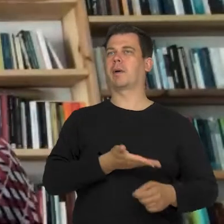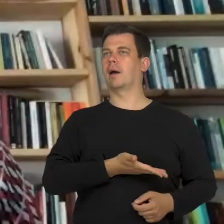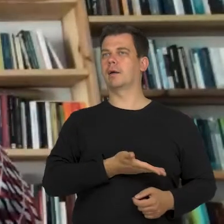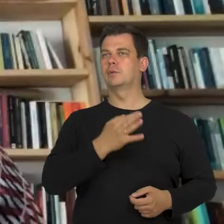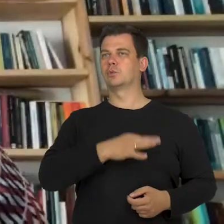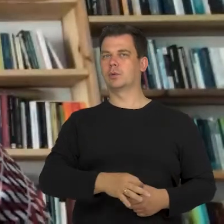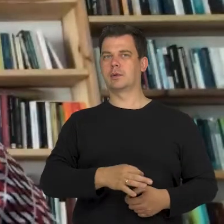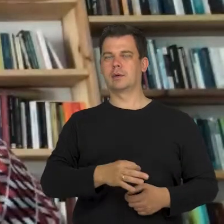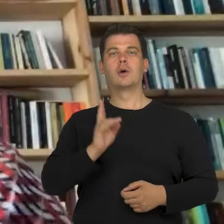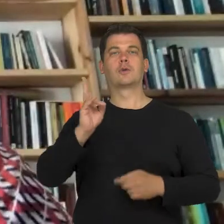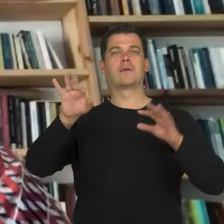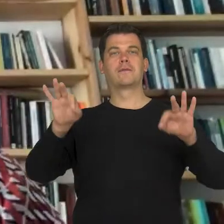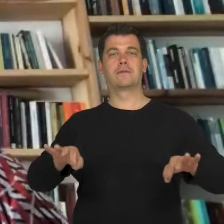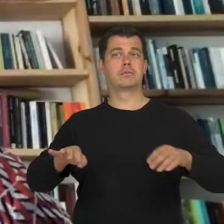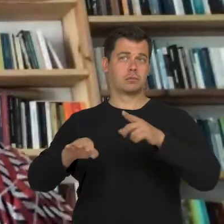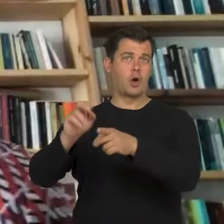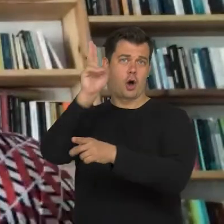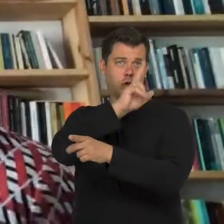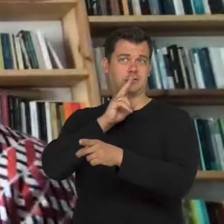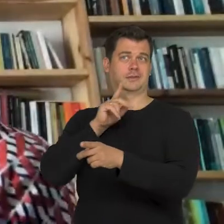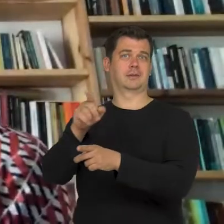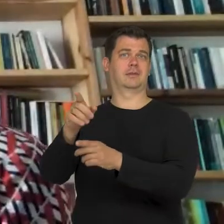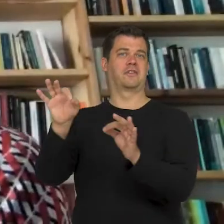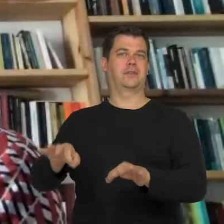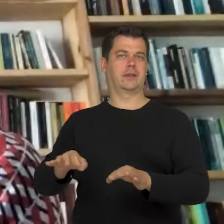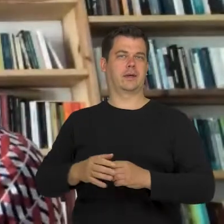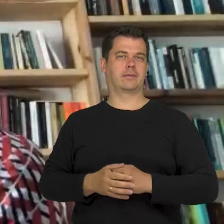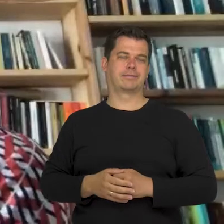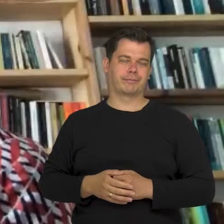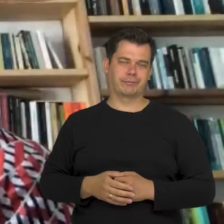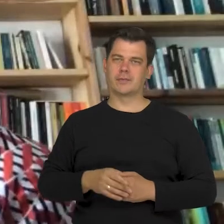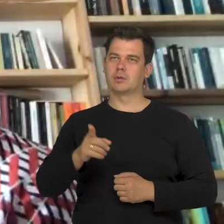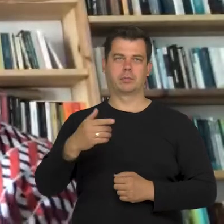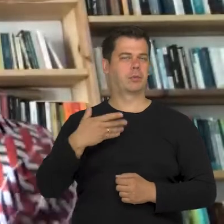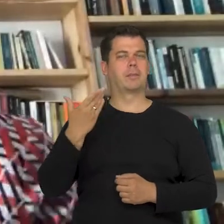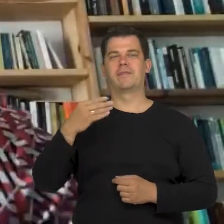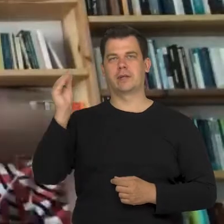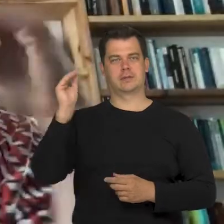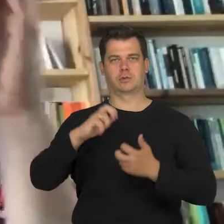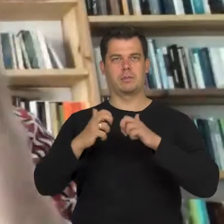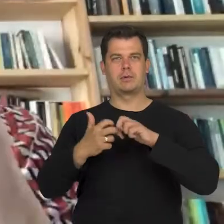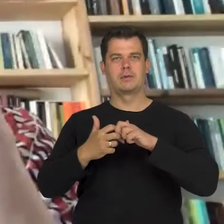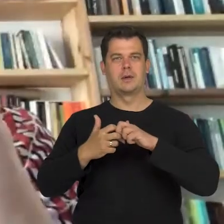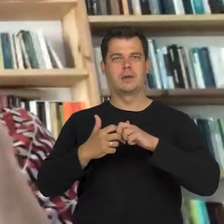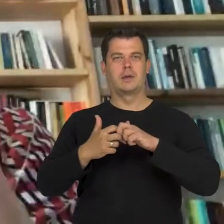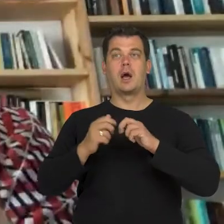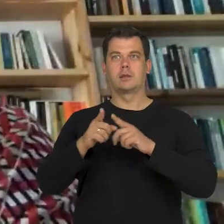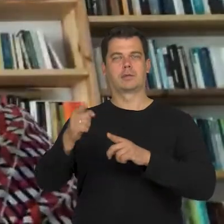as if people were asking how could someone allow a child to look like that. The problem was more complicated but your words helped me with realizing that.